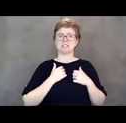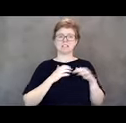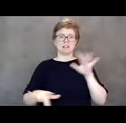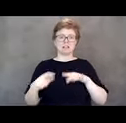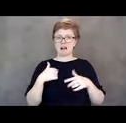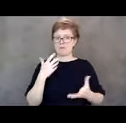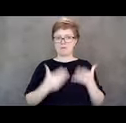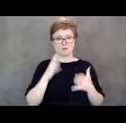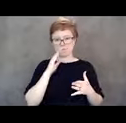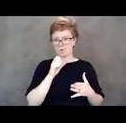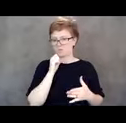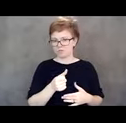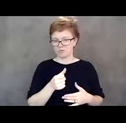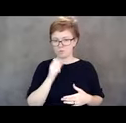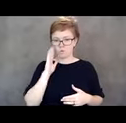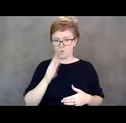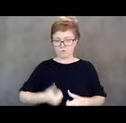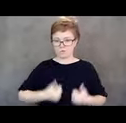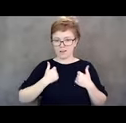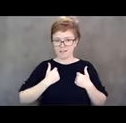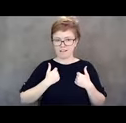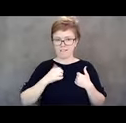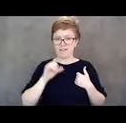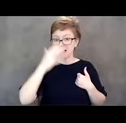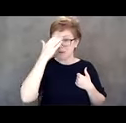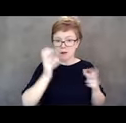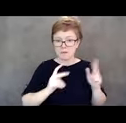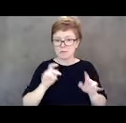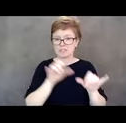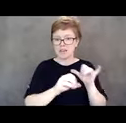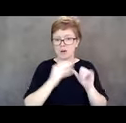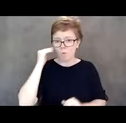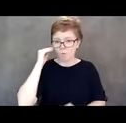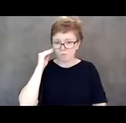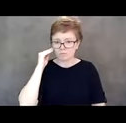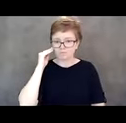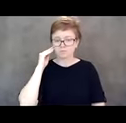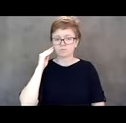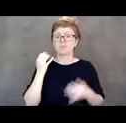and that is why most people will not be leaving their homes. Today the health authority, released new modeling that,